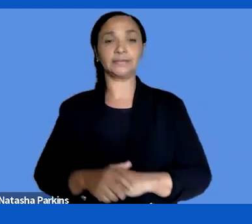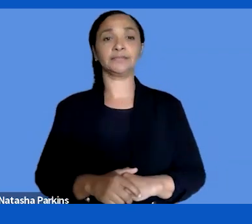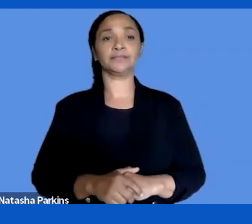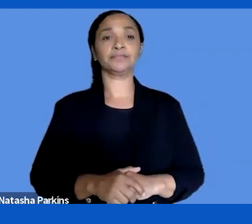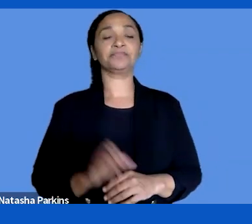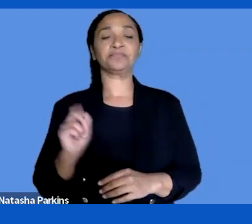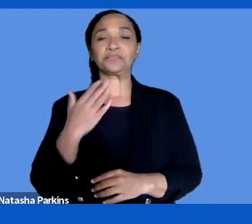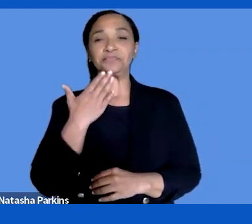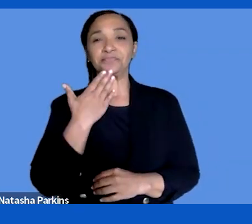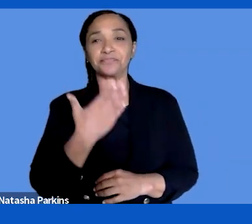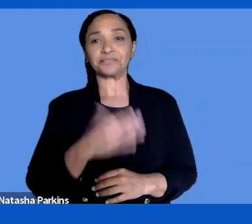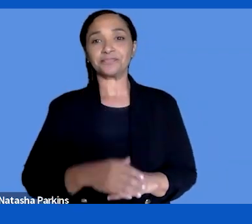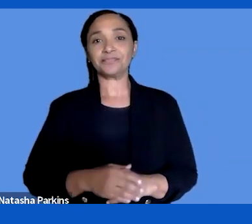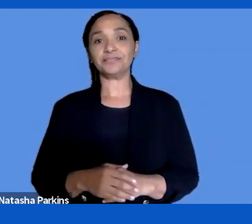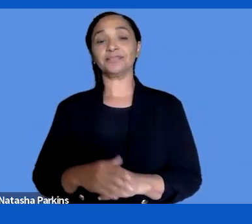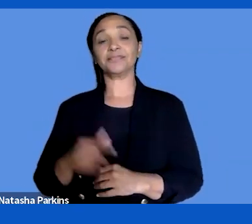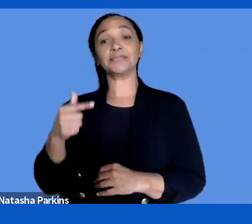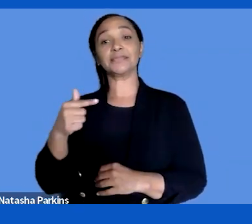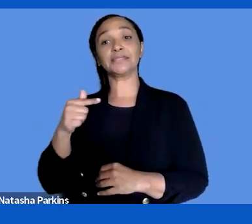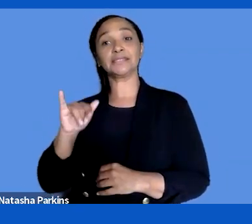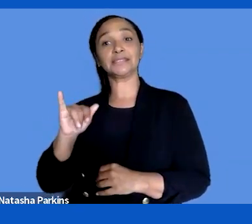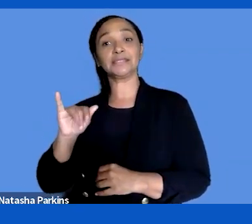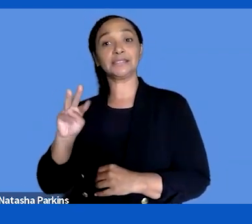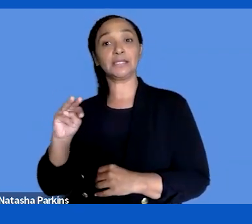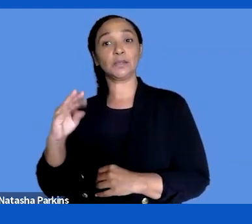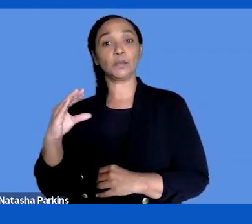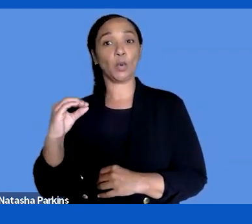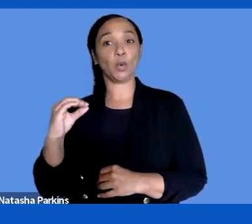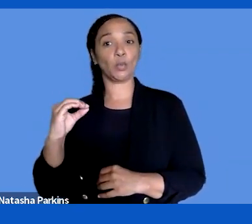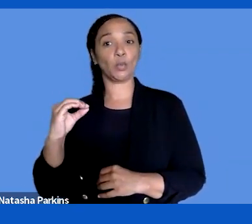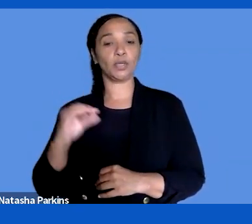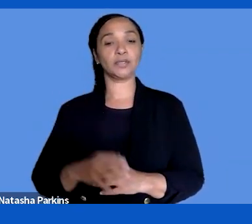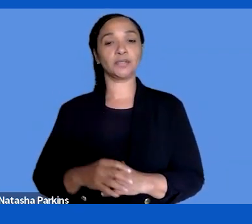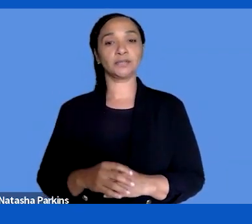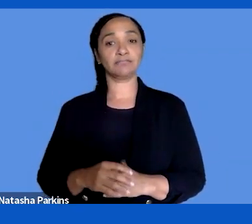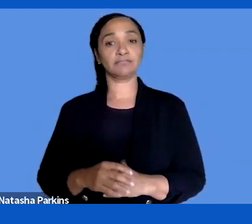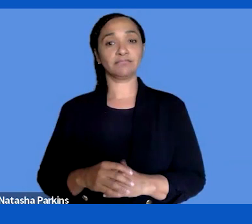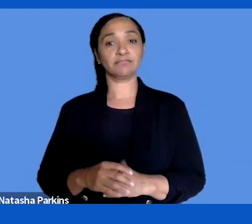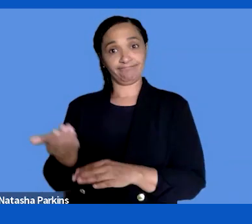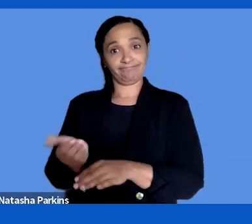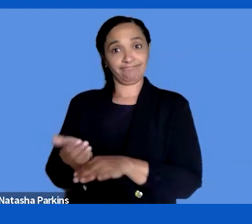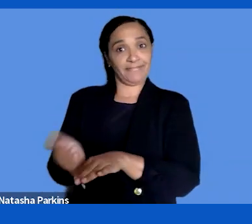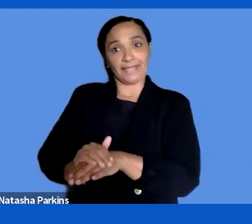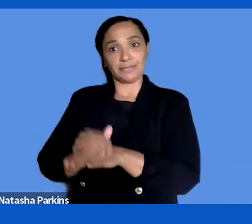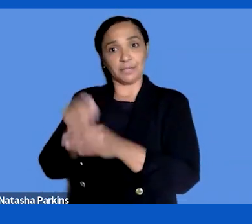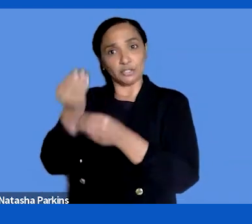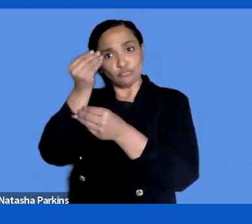Timo Övermark from your viewpoint as an expert, supporting your clients,